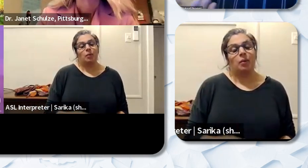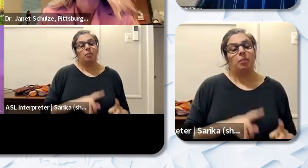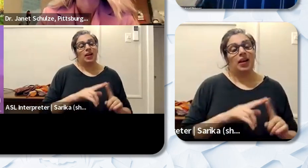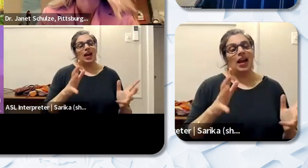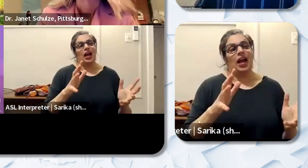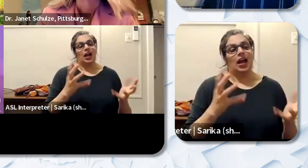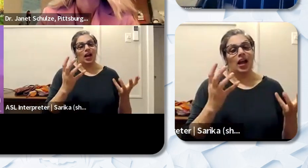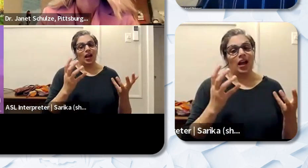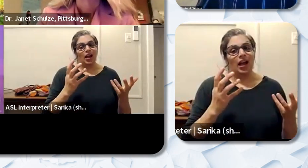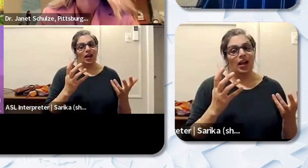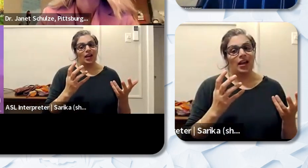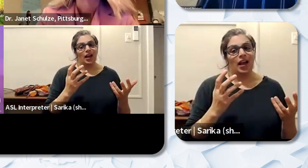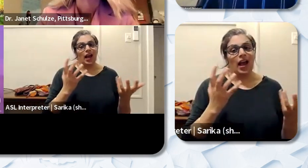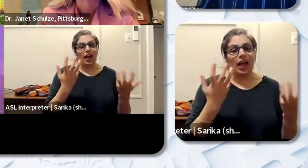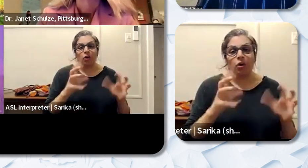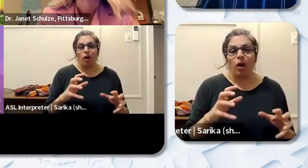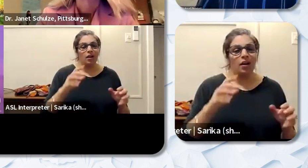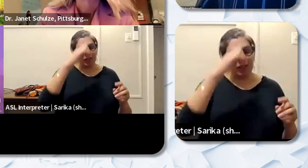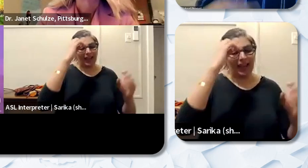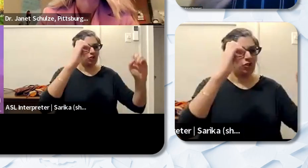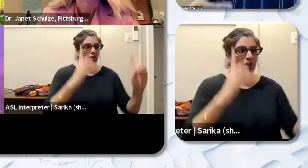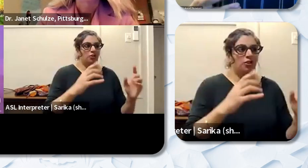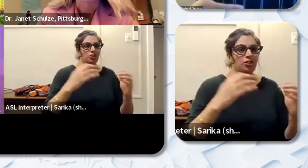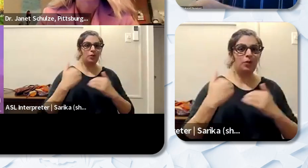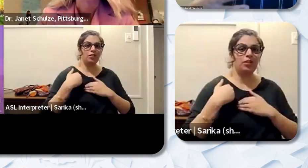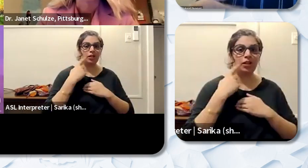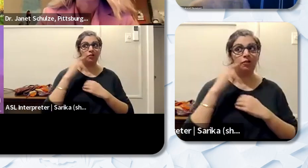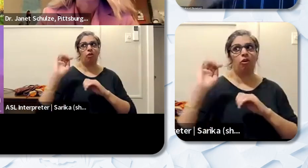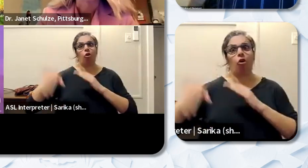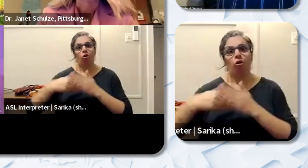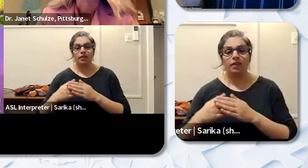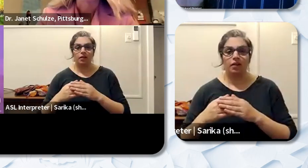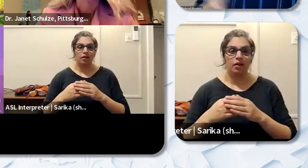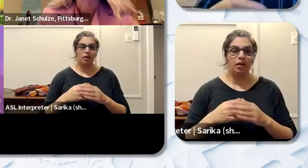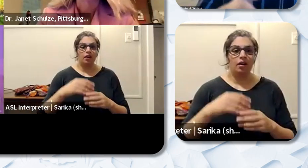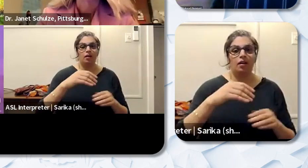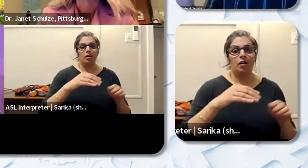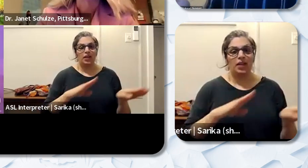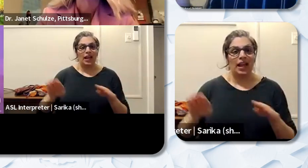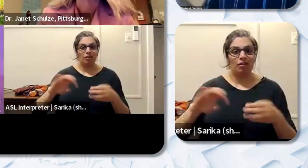of behavior problems. I know that when a grade level might plan for who to place their students